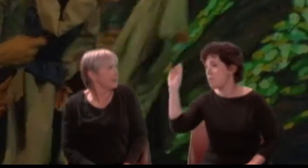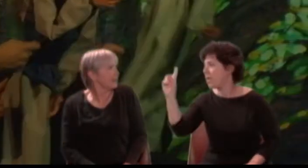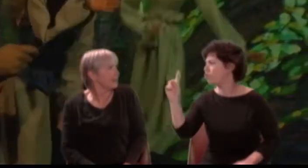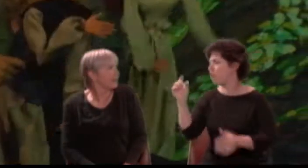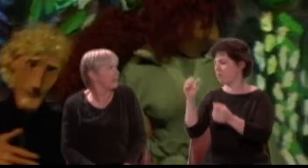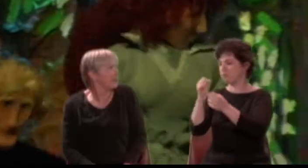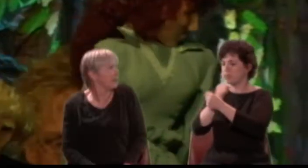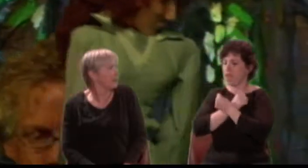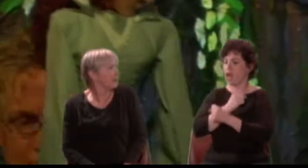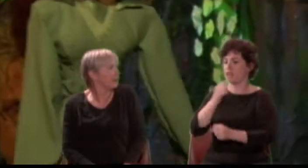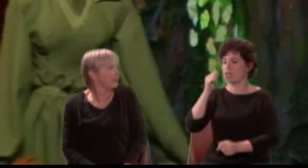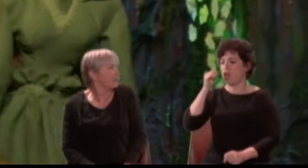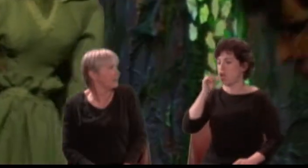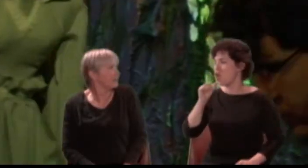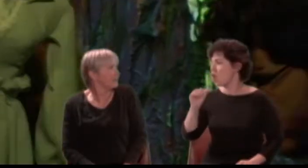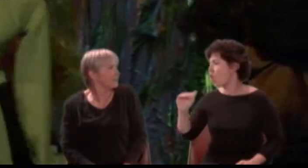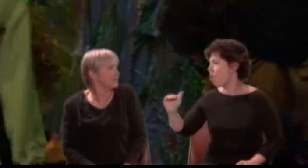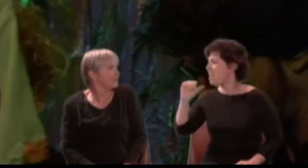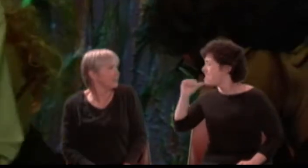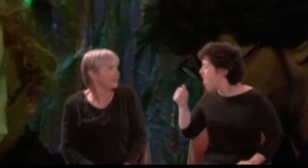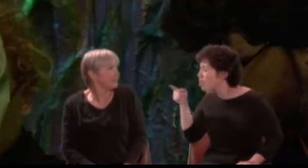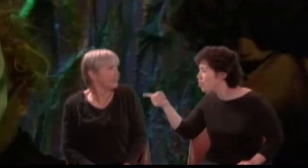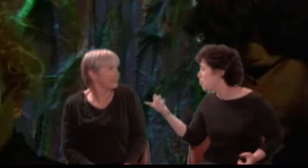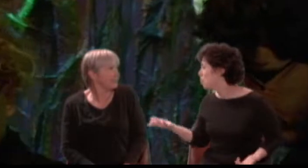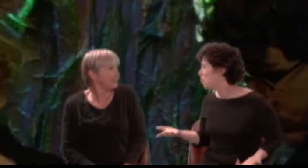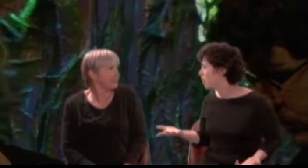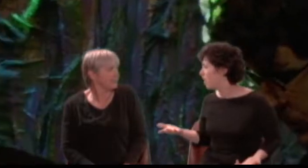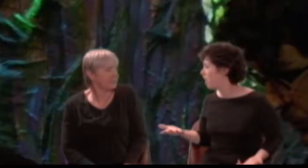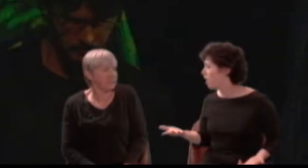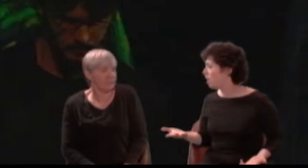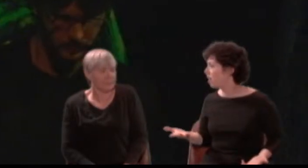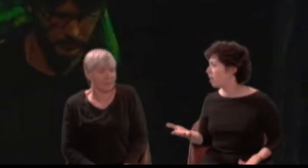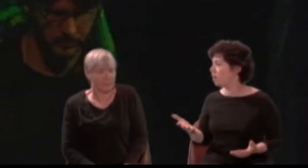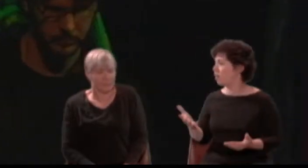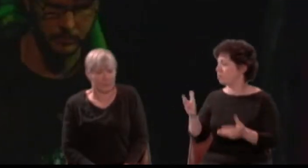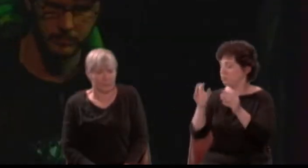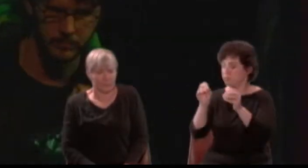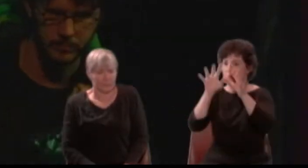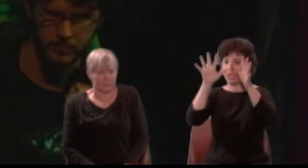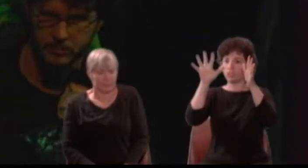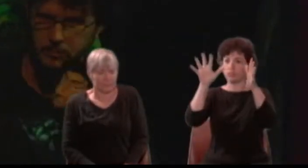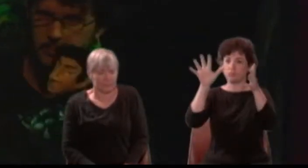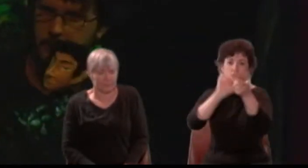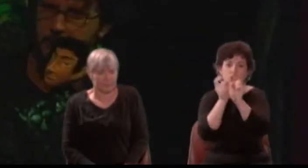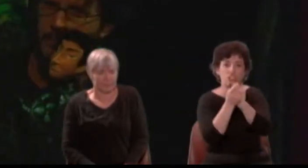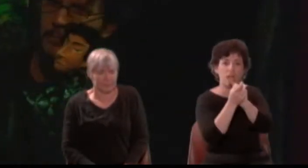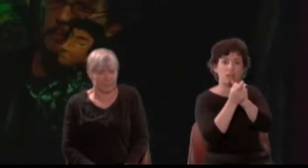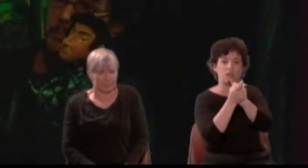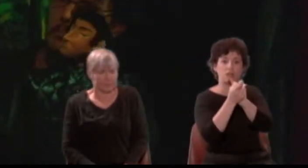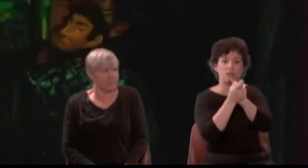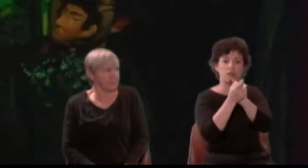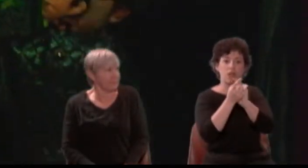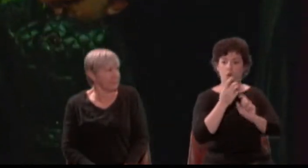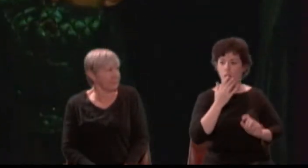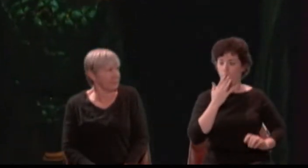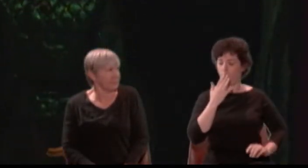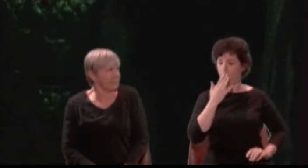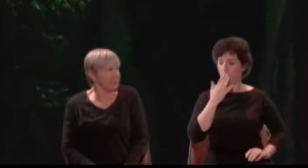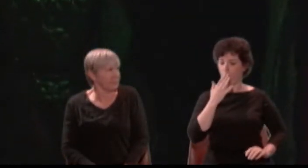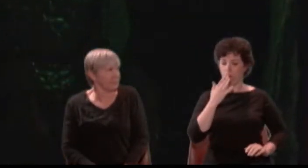[Sound of chimes] Demetrius: Oh Helena,